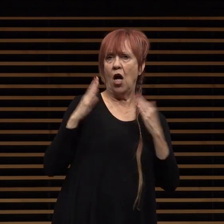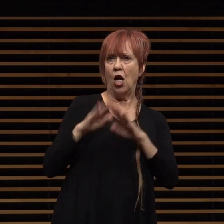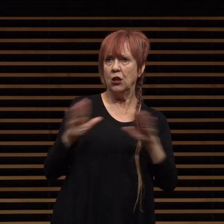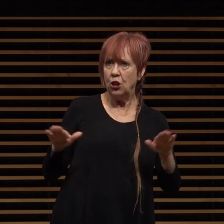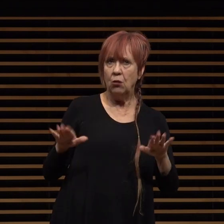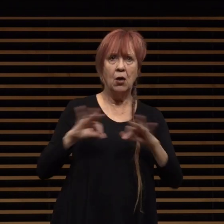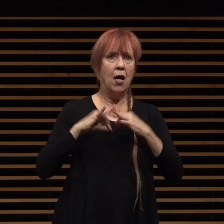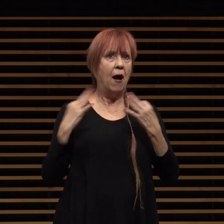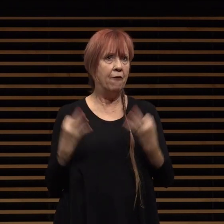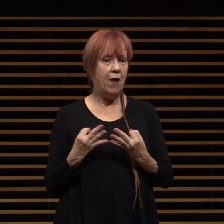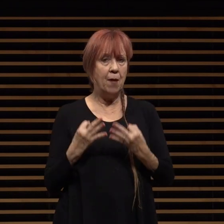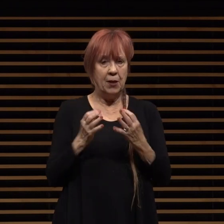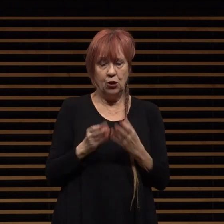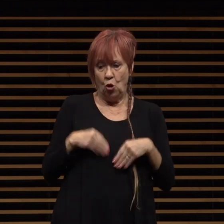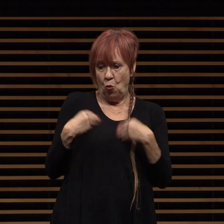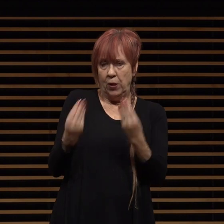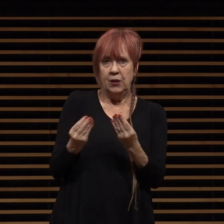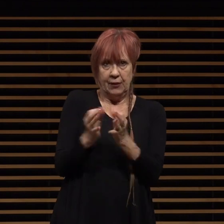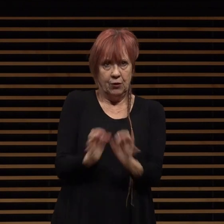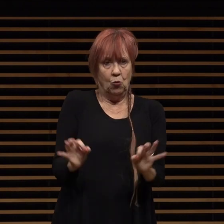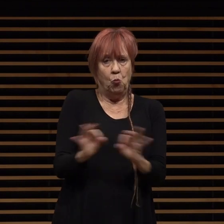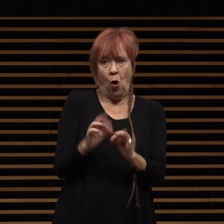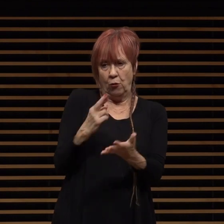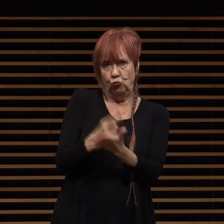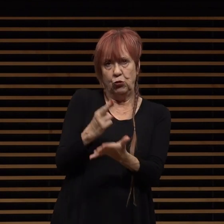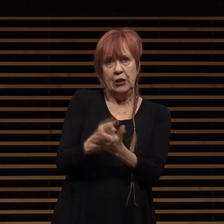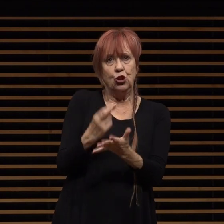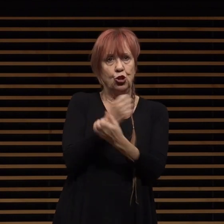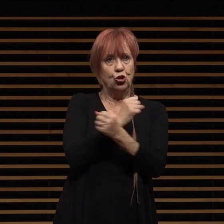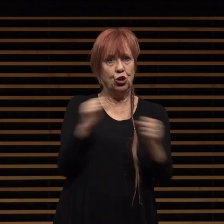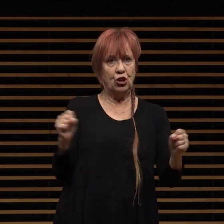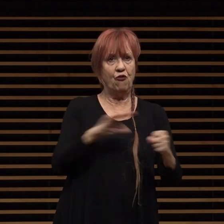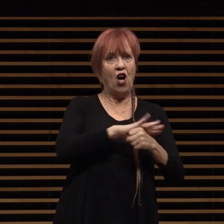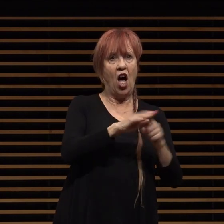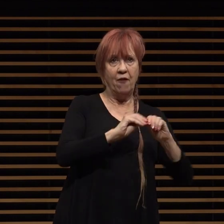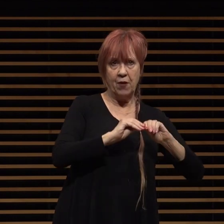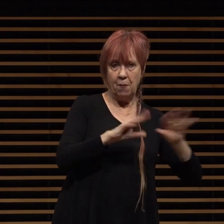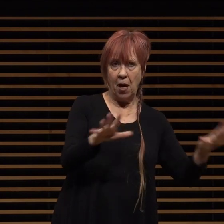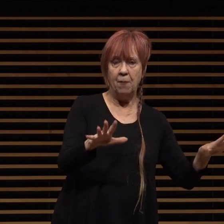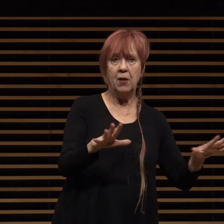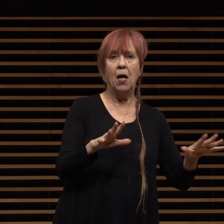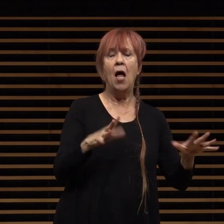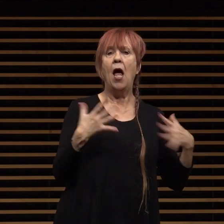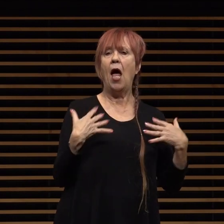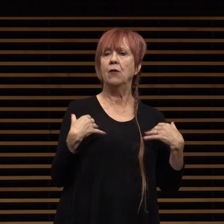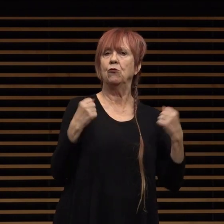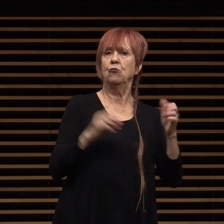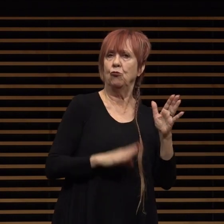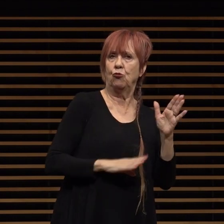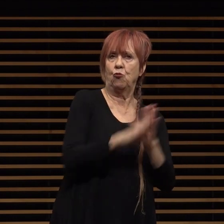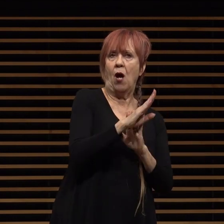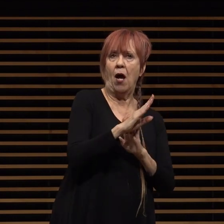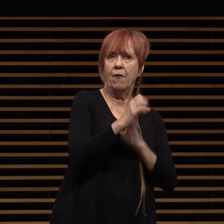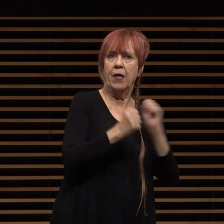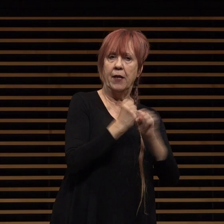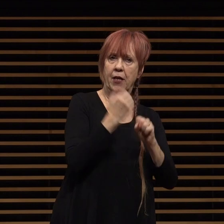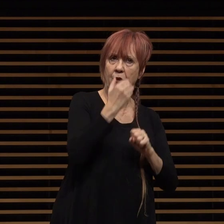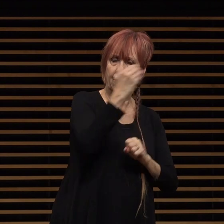receive critical resources to survive the pandemic and to thrive